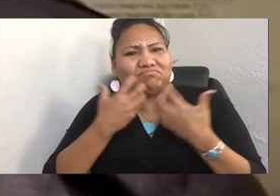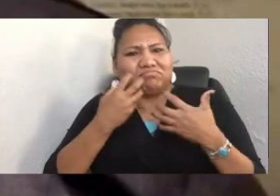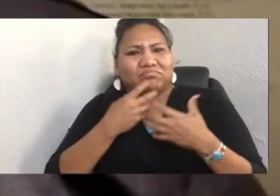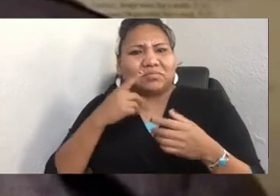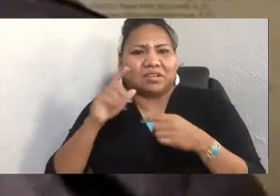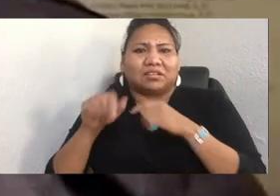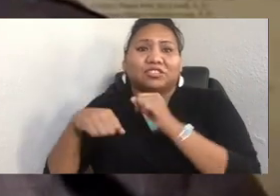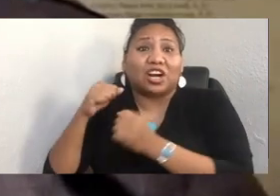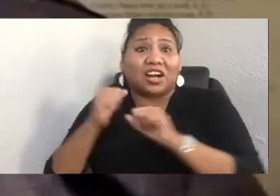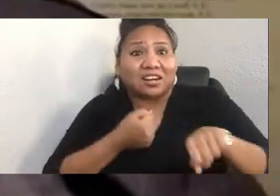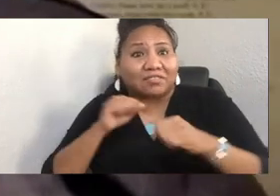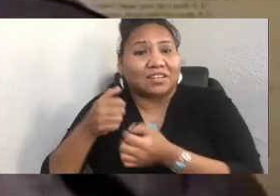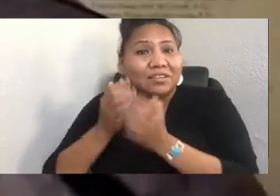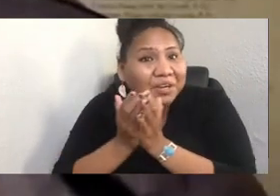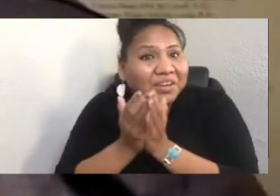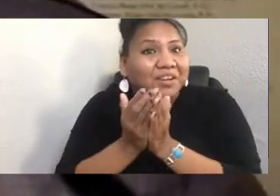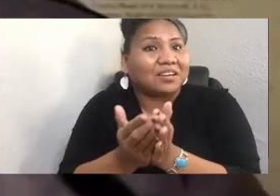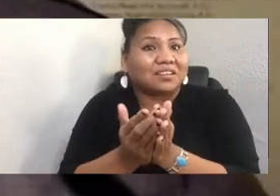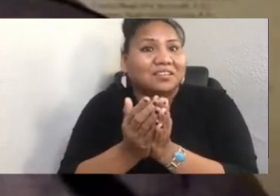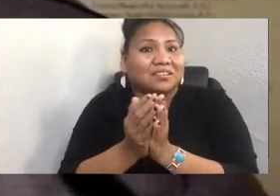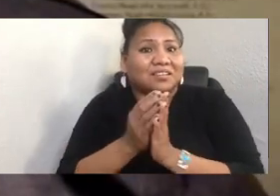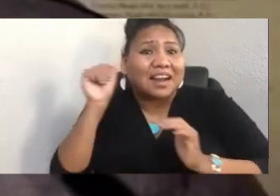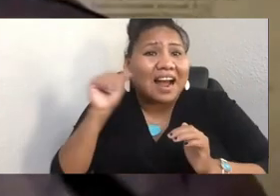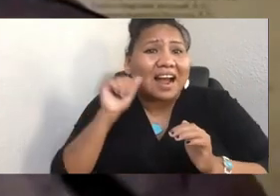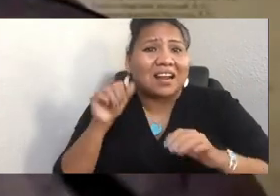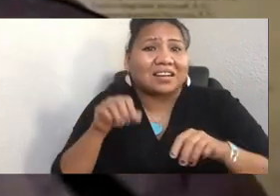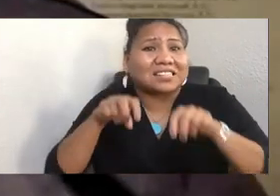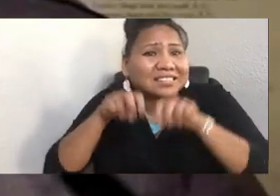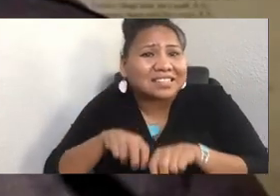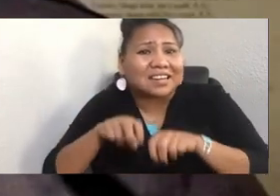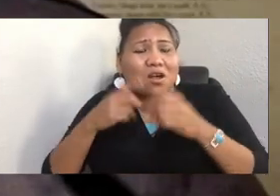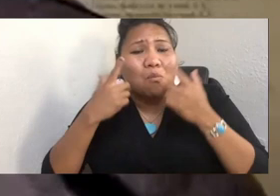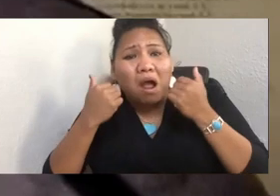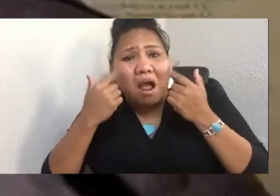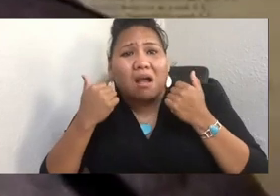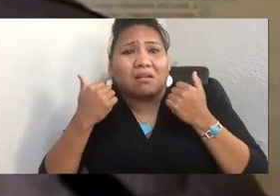who is crying next to you because she thought she would never see this again.